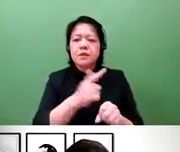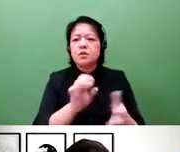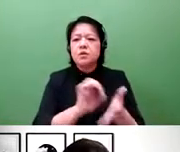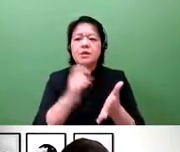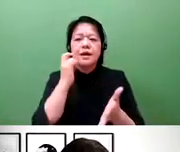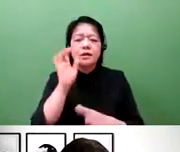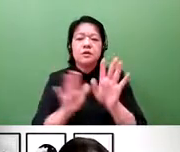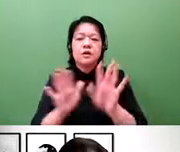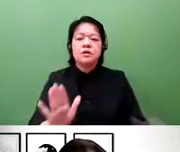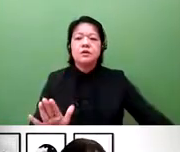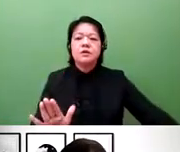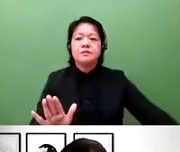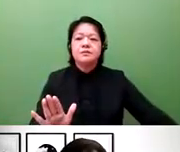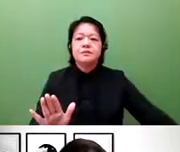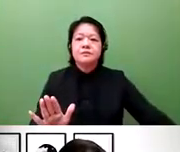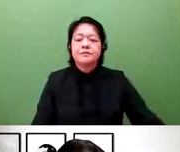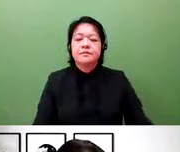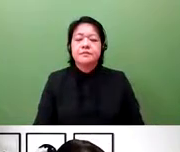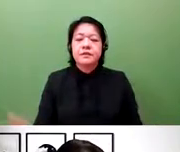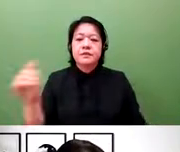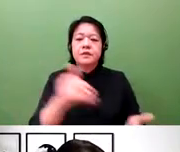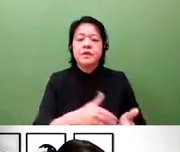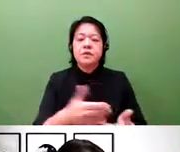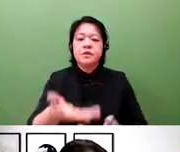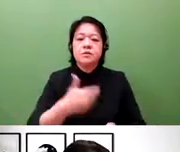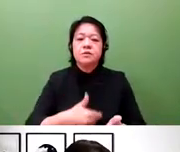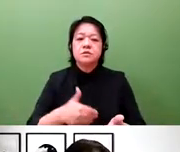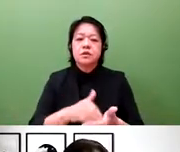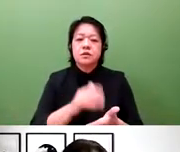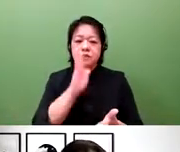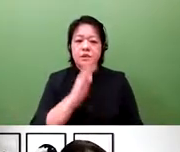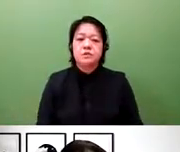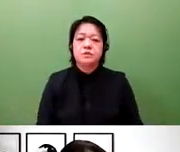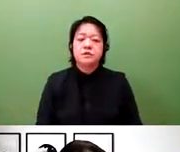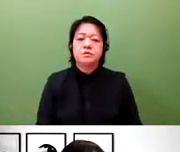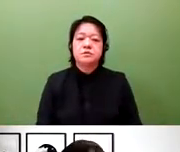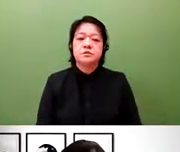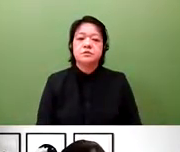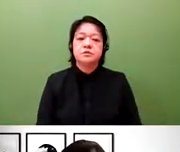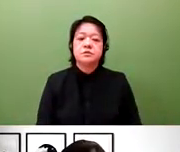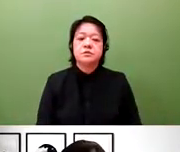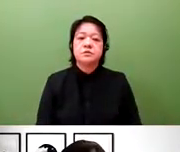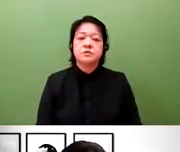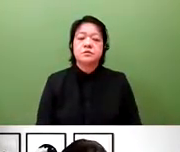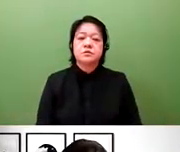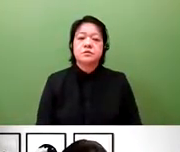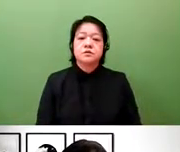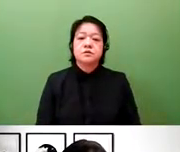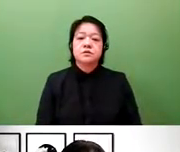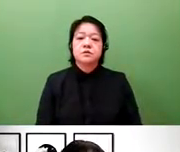and hence, they have not been able to recruit the required number of researchers to conduct a clinical trial.